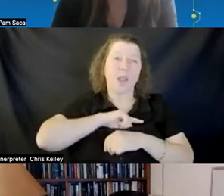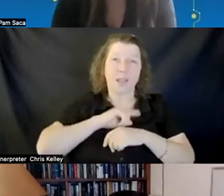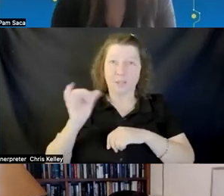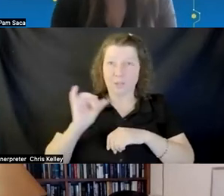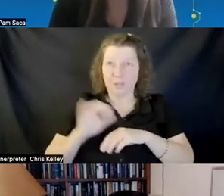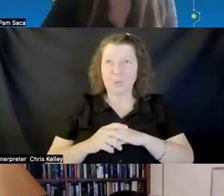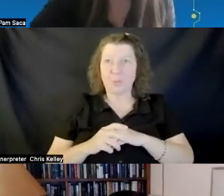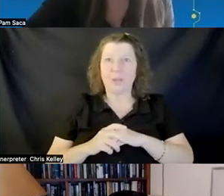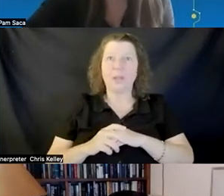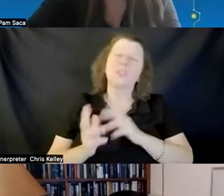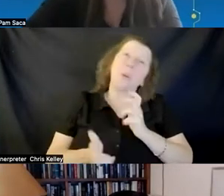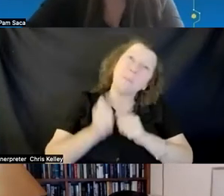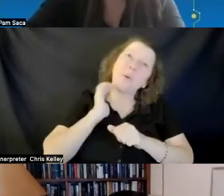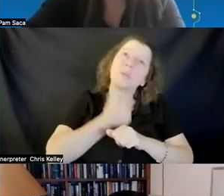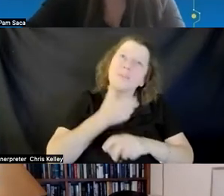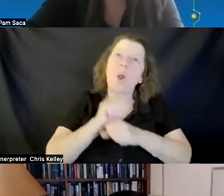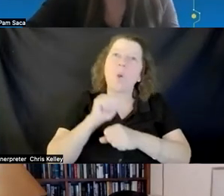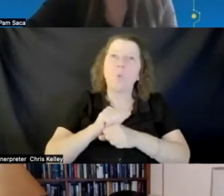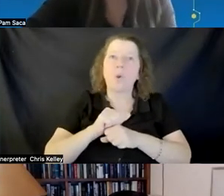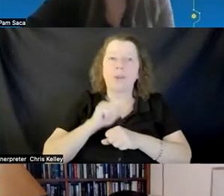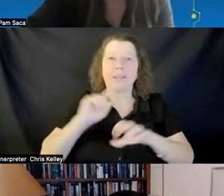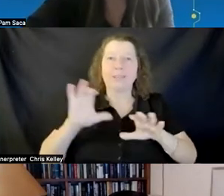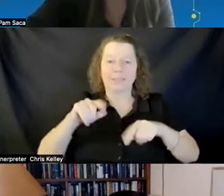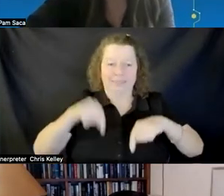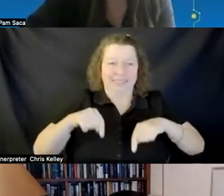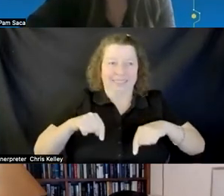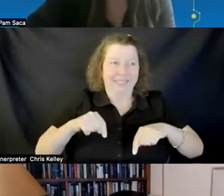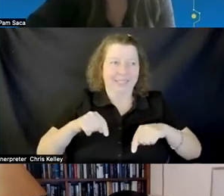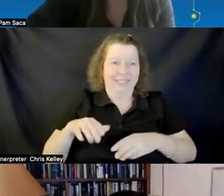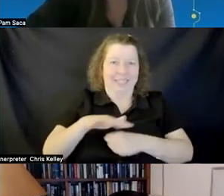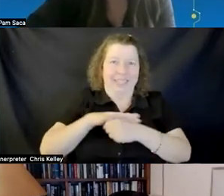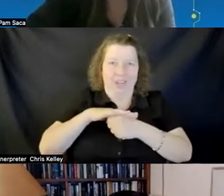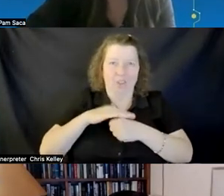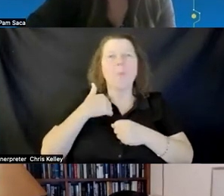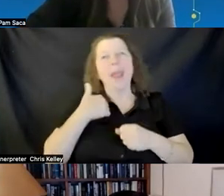most of our work had been done residentially where we do have access to equipment and we can make the